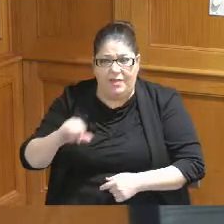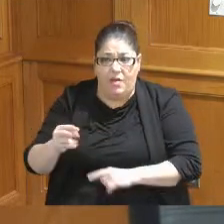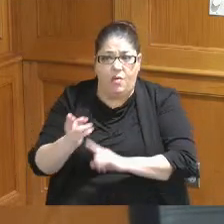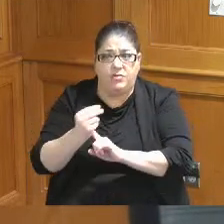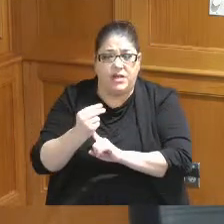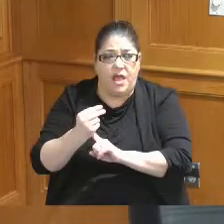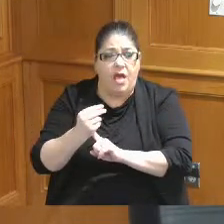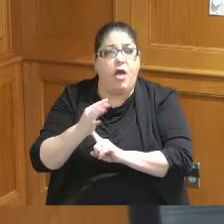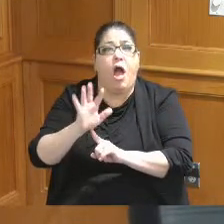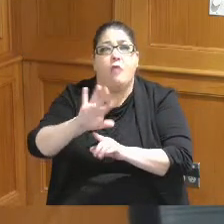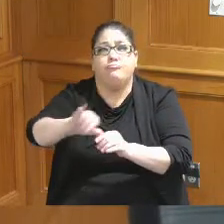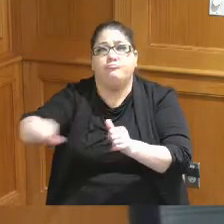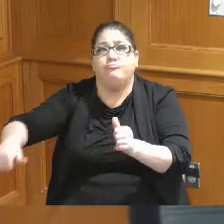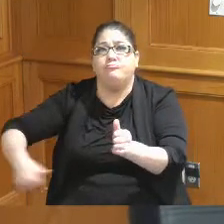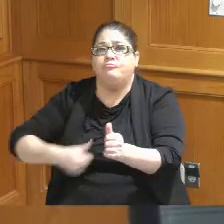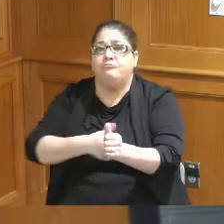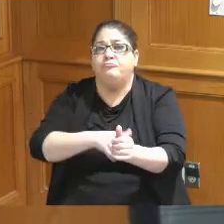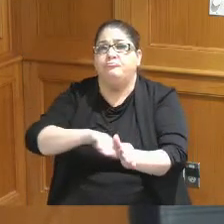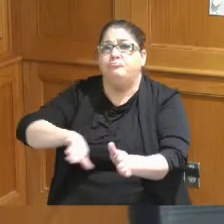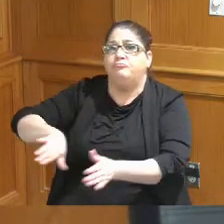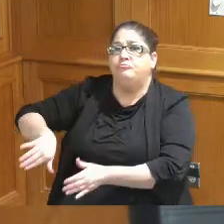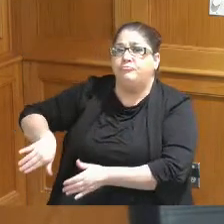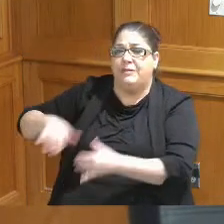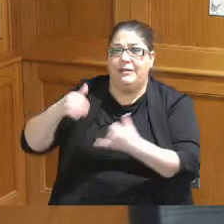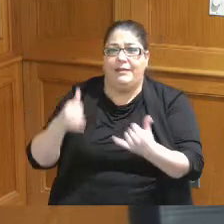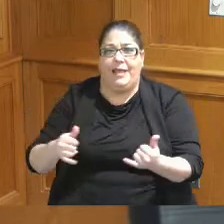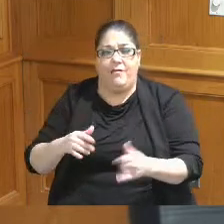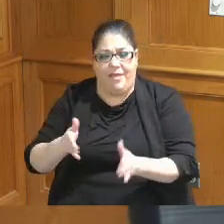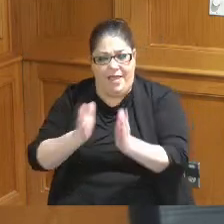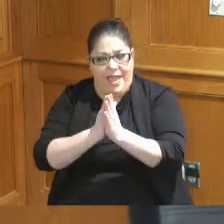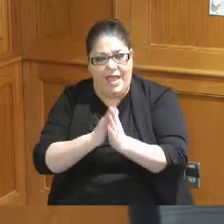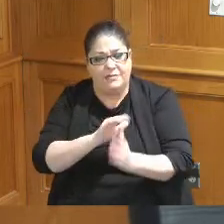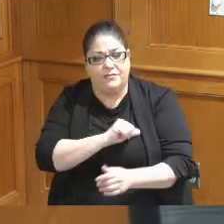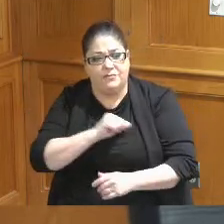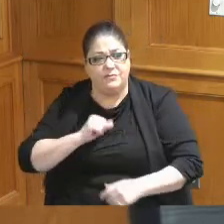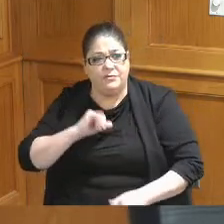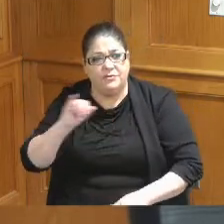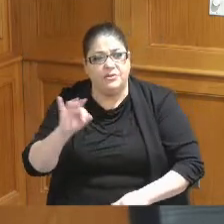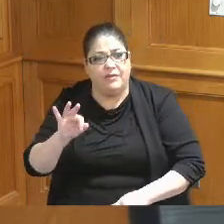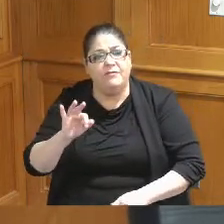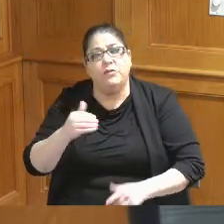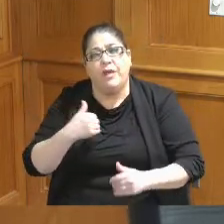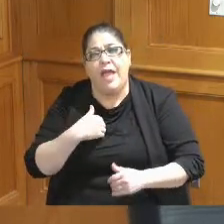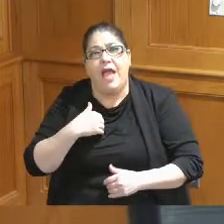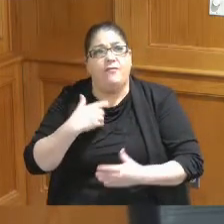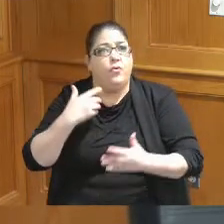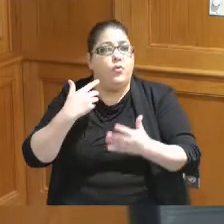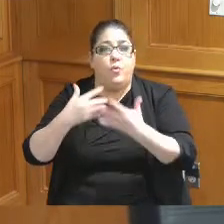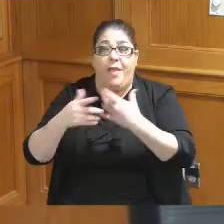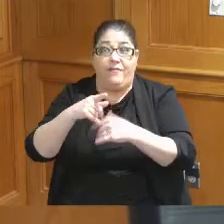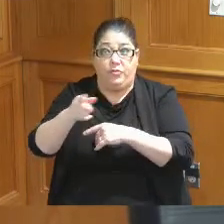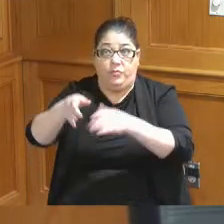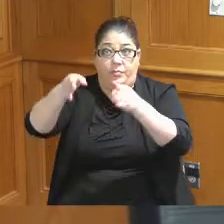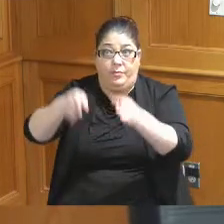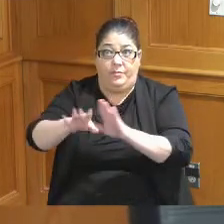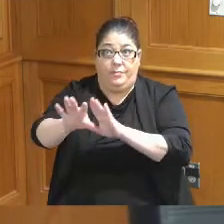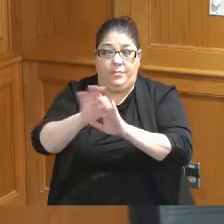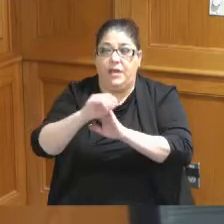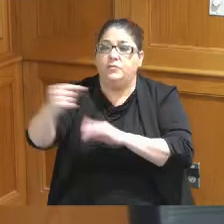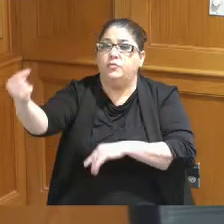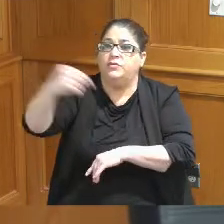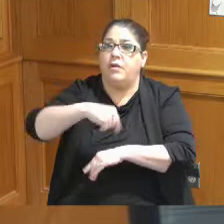the backseat I've asked for Mr Aluotto to have the whoever you all picked come before us the people